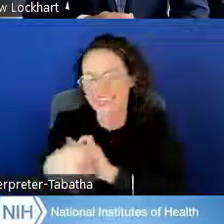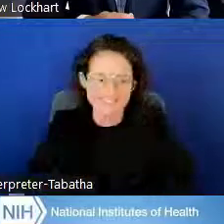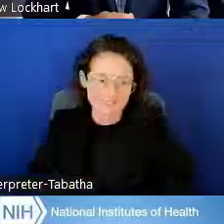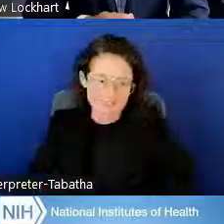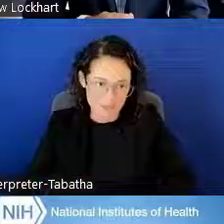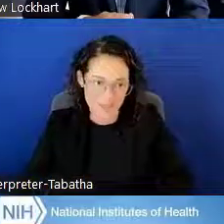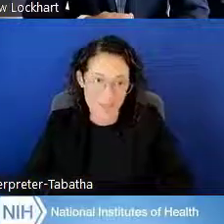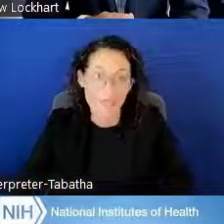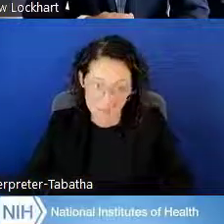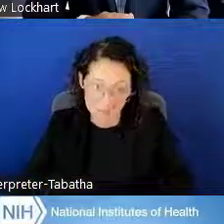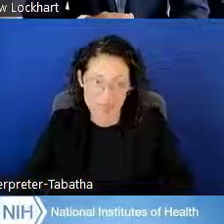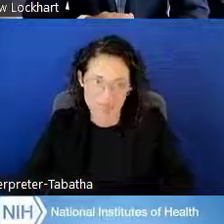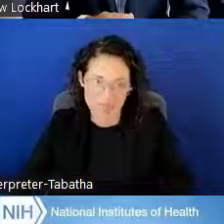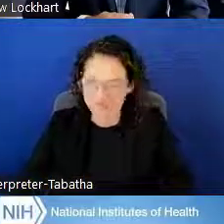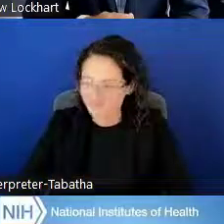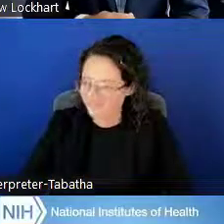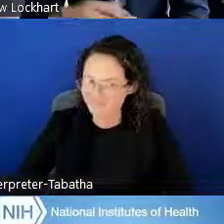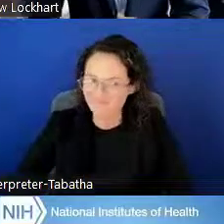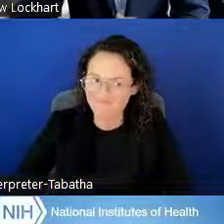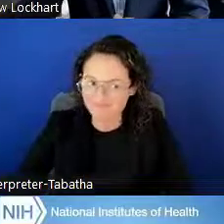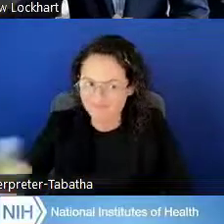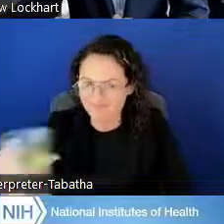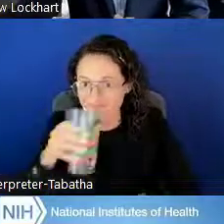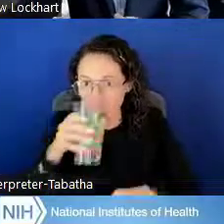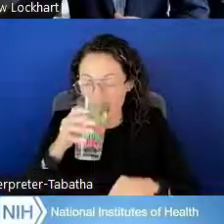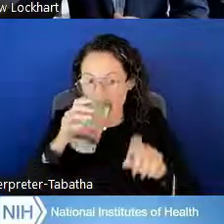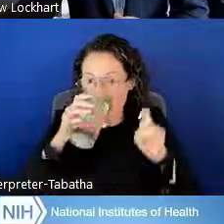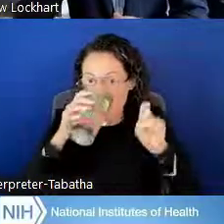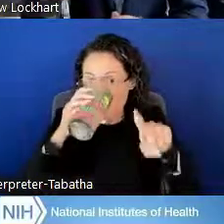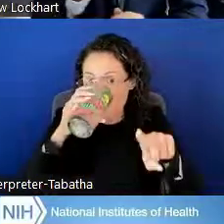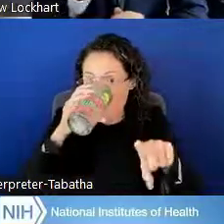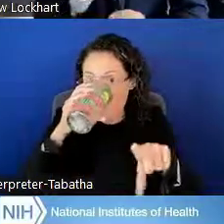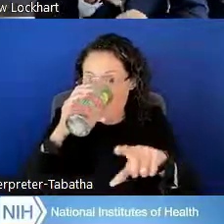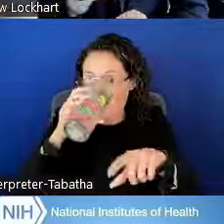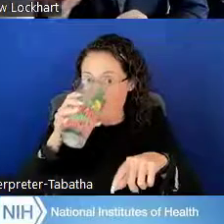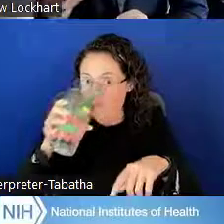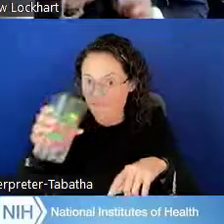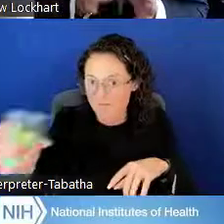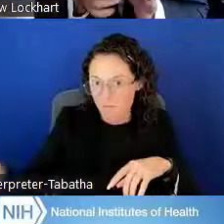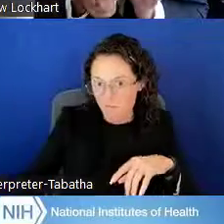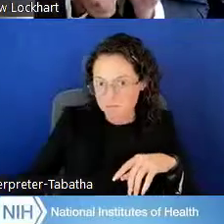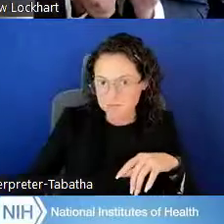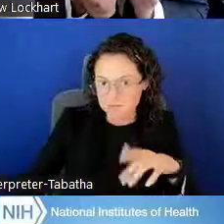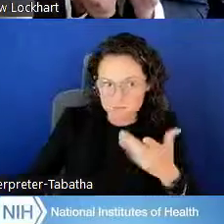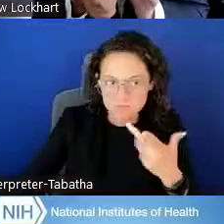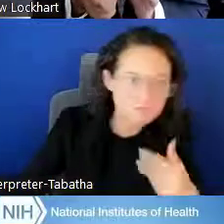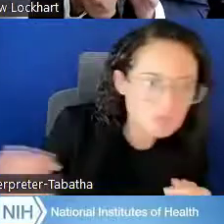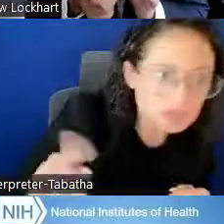So this person asked, "Is household income or borrower income considered?"